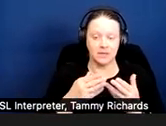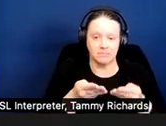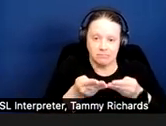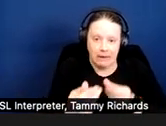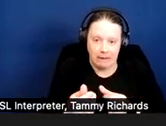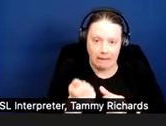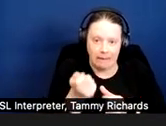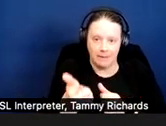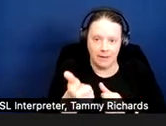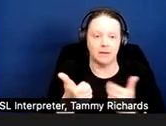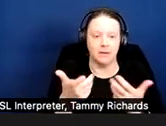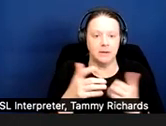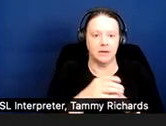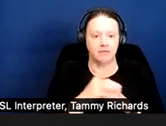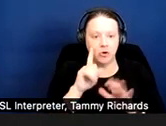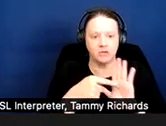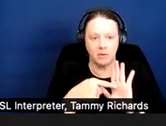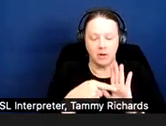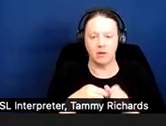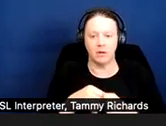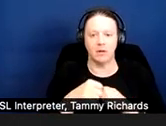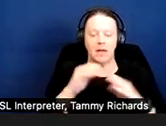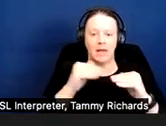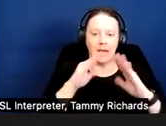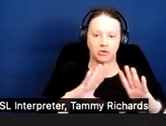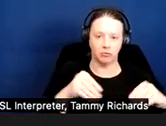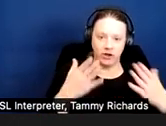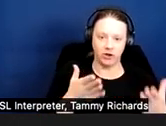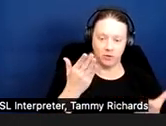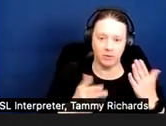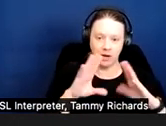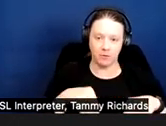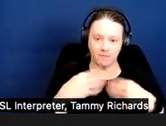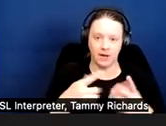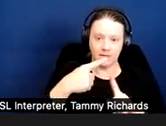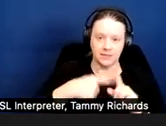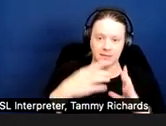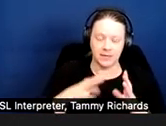For example, a housing provider may provide a tenant extra time to clean out their apartment